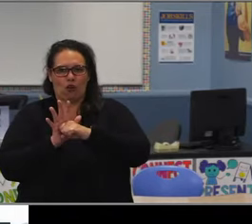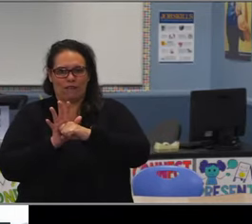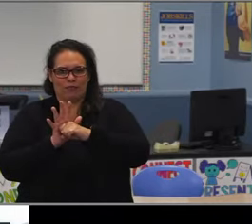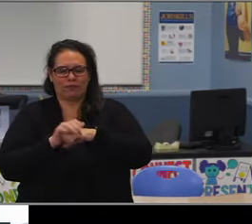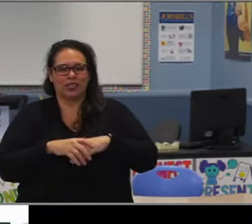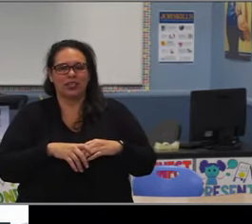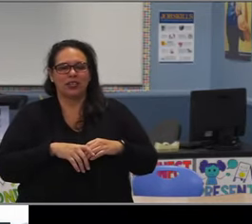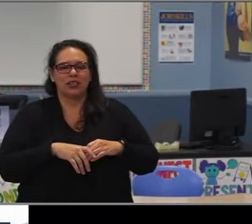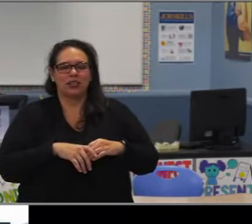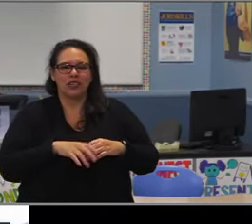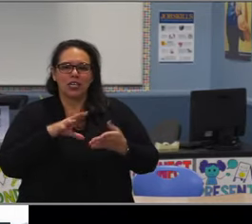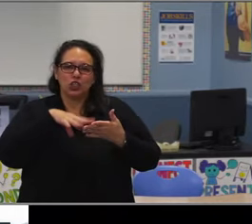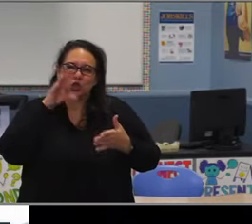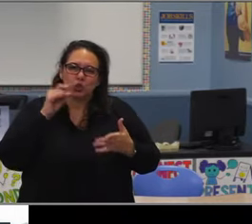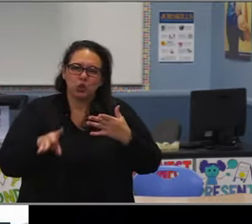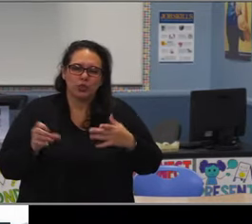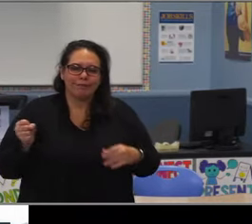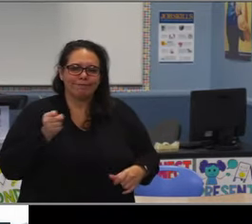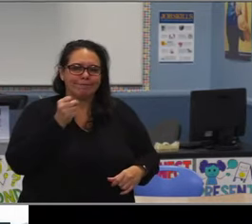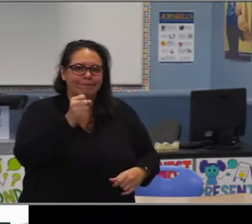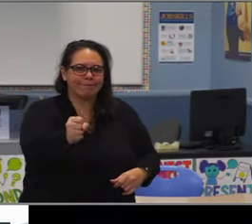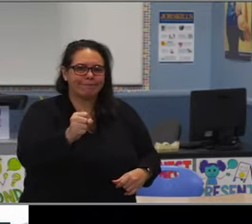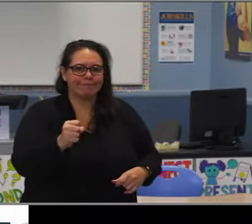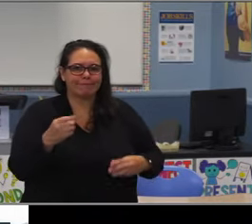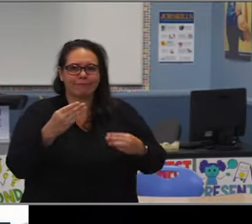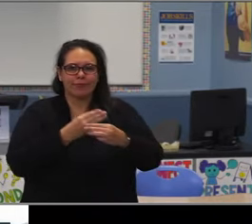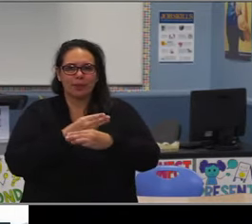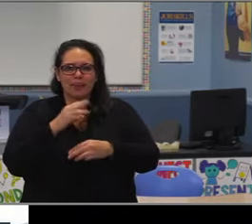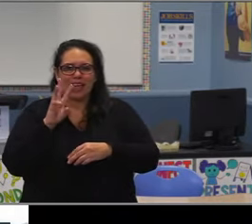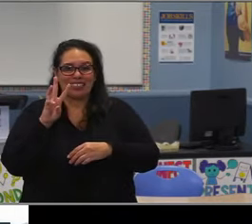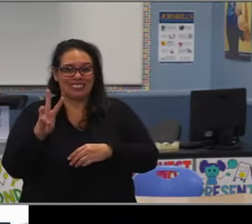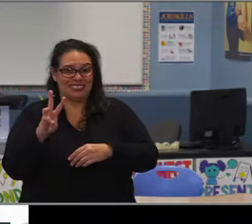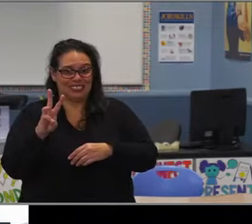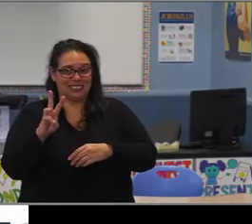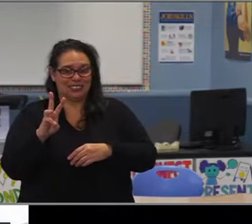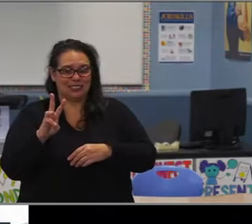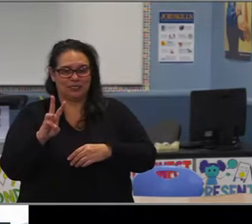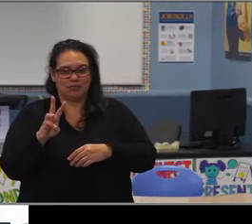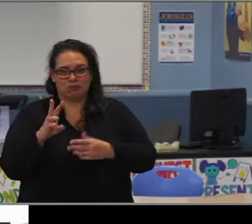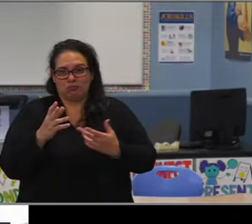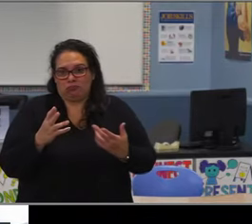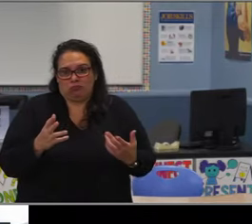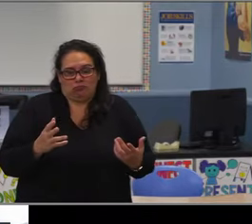with interventions in those critical years that we know are middle school in this case.